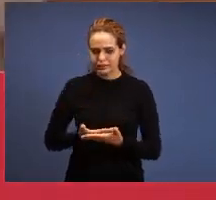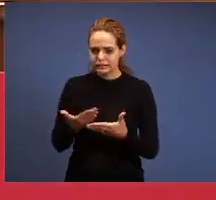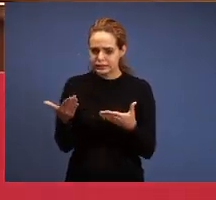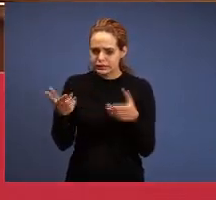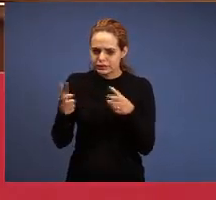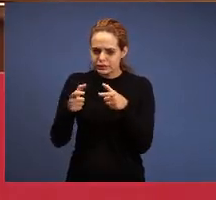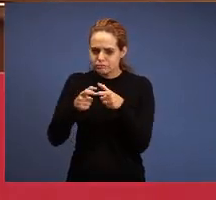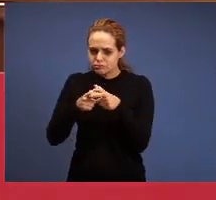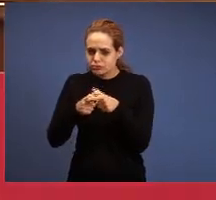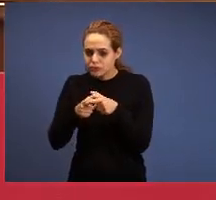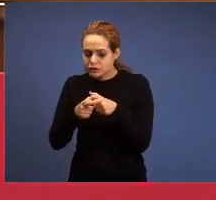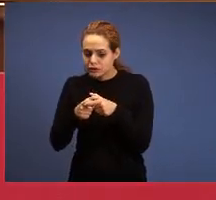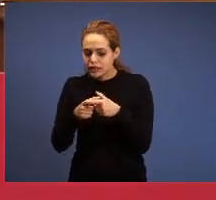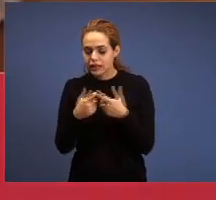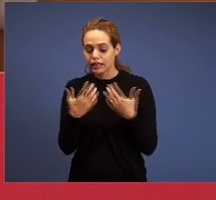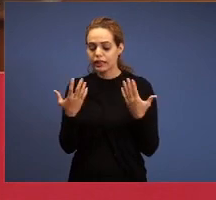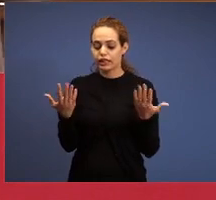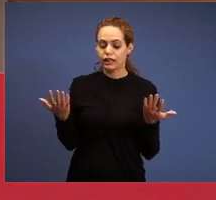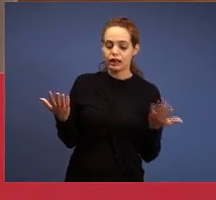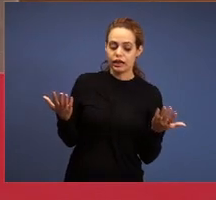he come back? He came back hidden in a